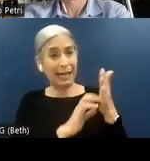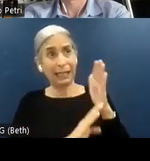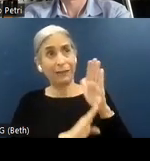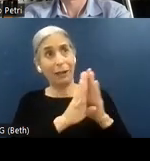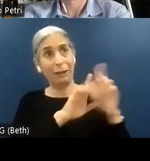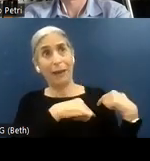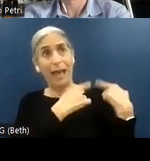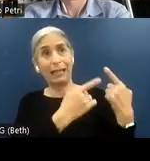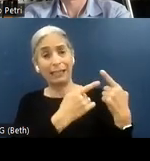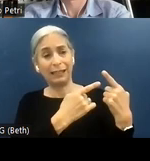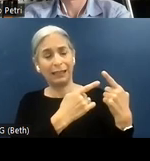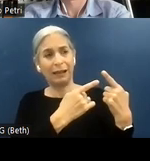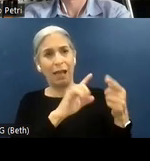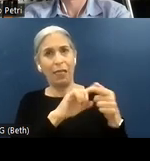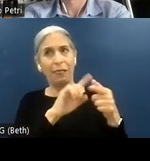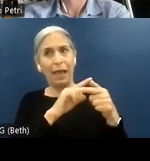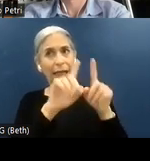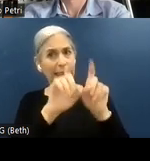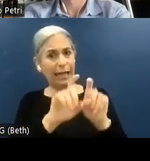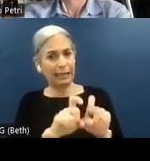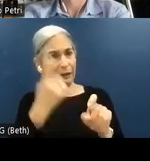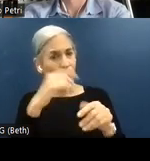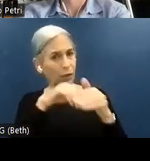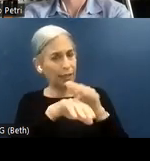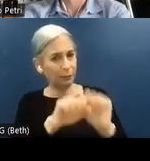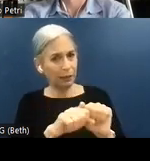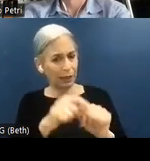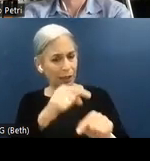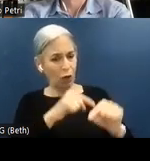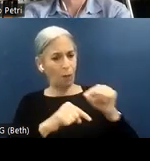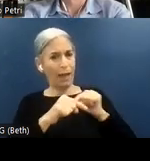followed by an accessibility testing, and then I go back to do design and development